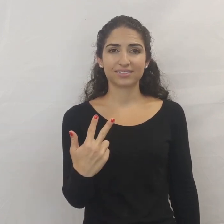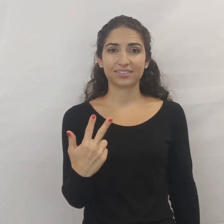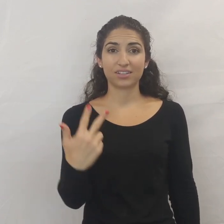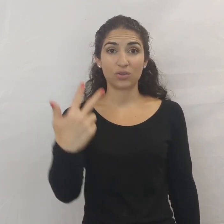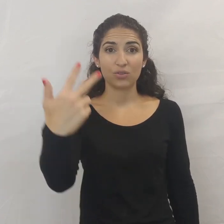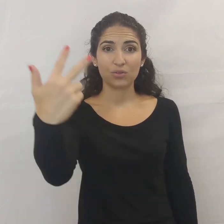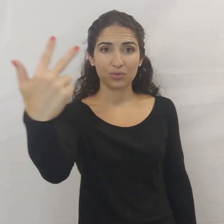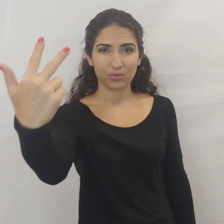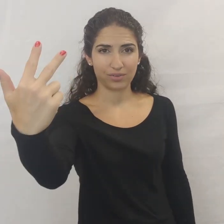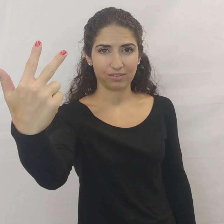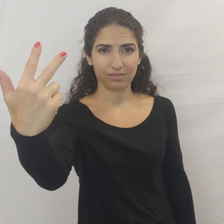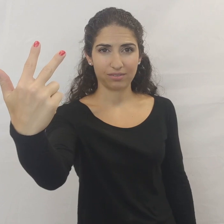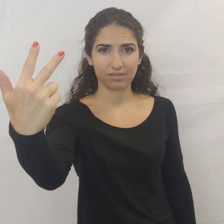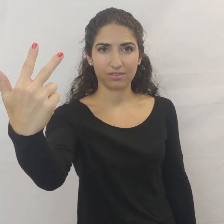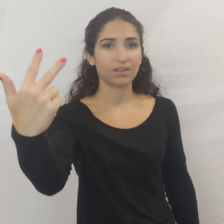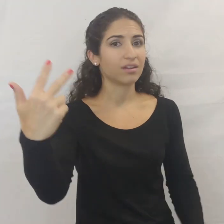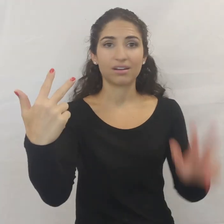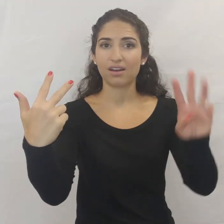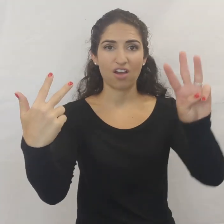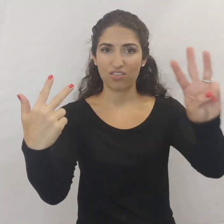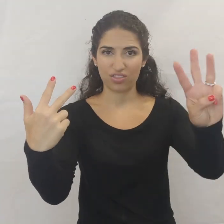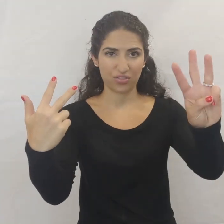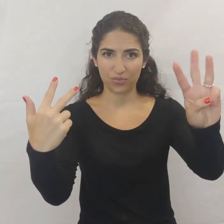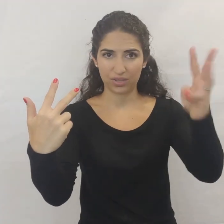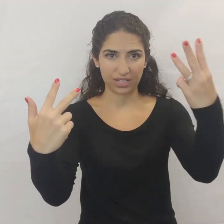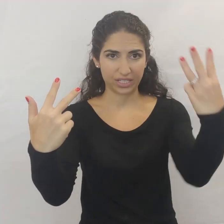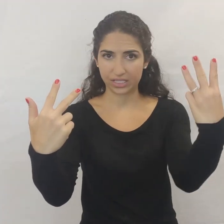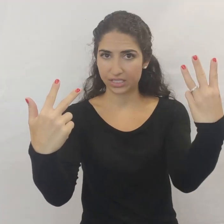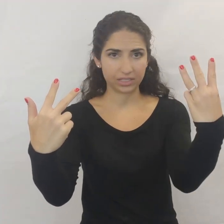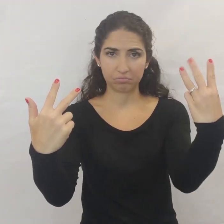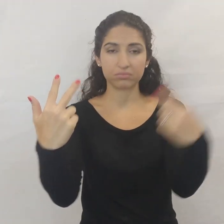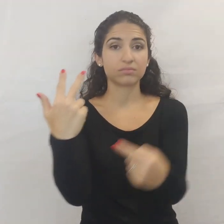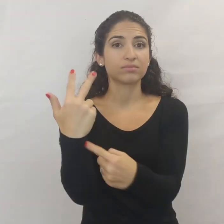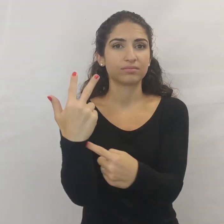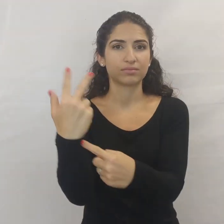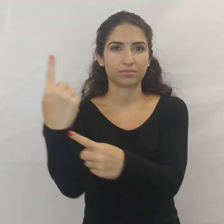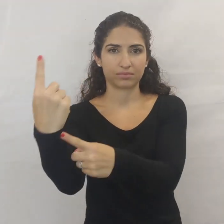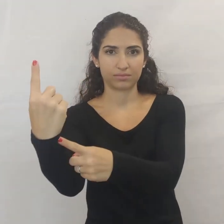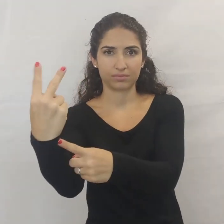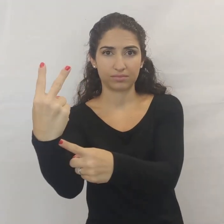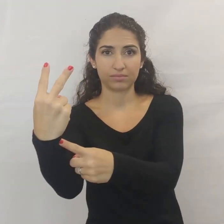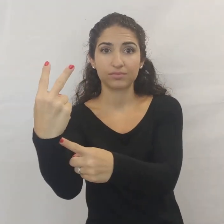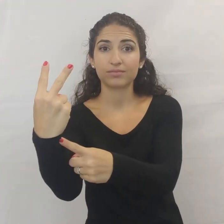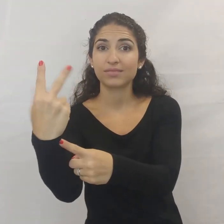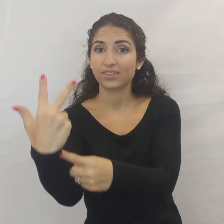This is the "3" handshape. It's not like this or this -- it's 1, 2...